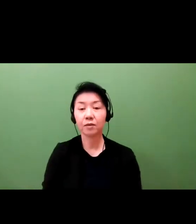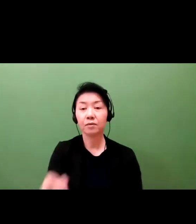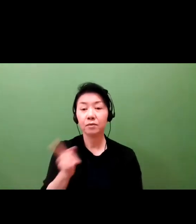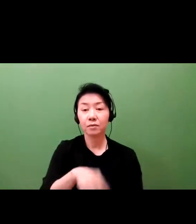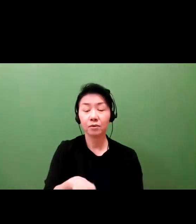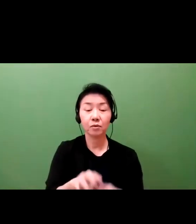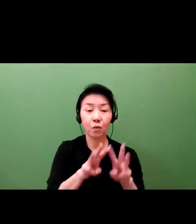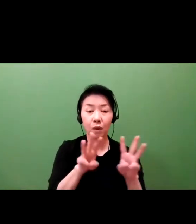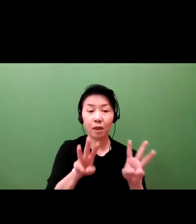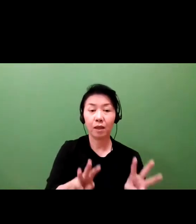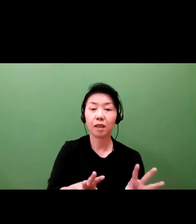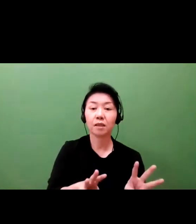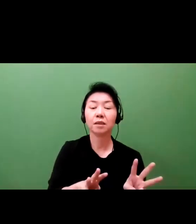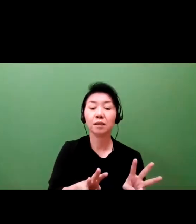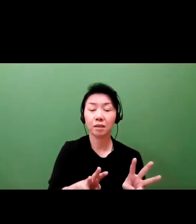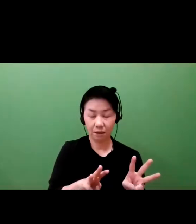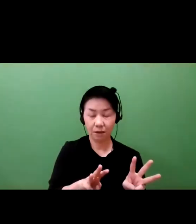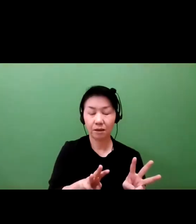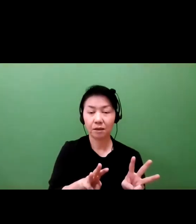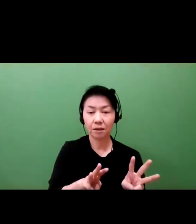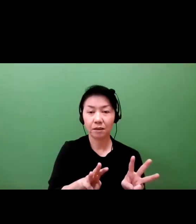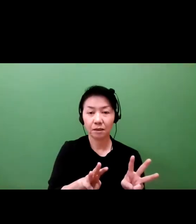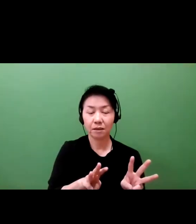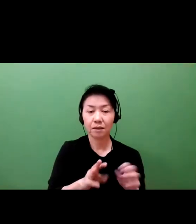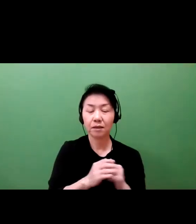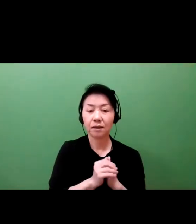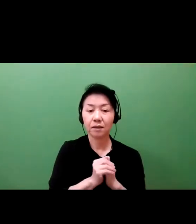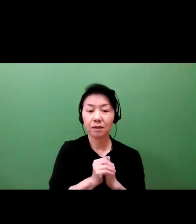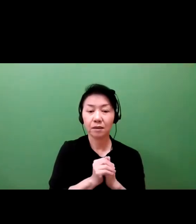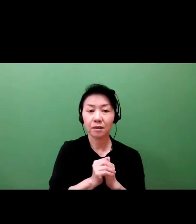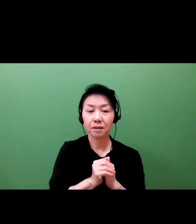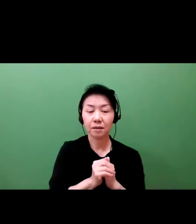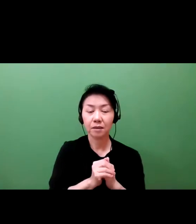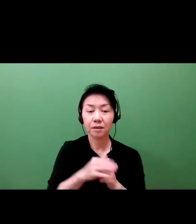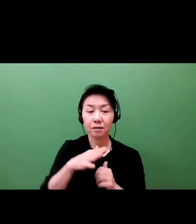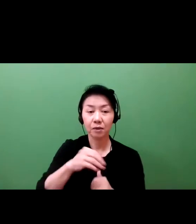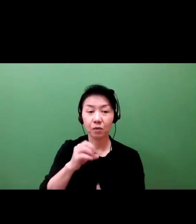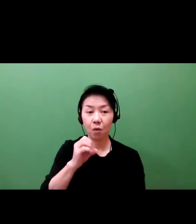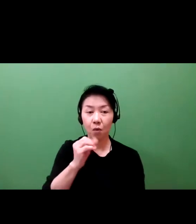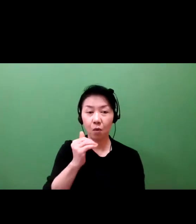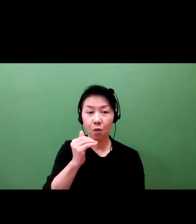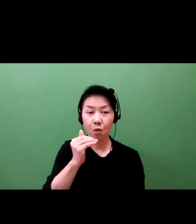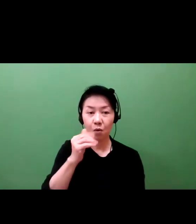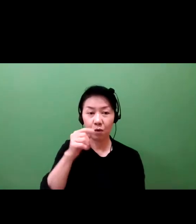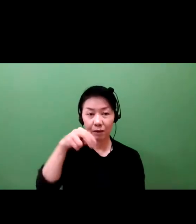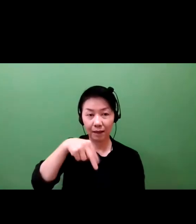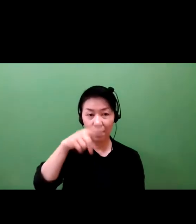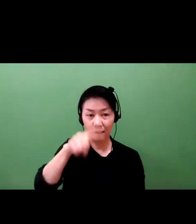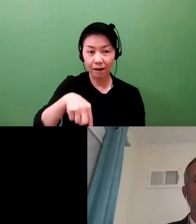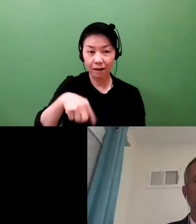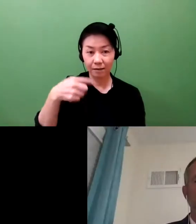is for Professor O'Connor. Trust is especially important in industry generally,